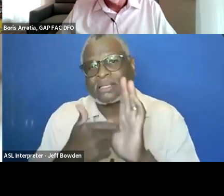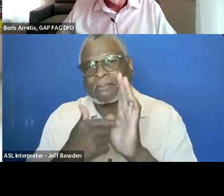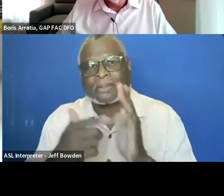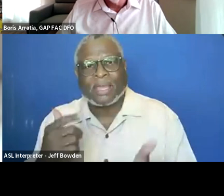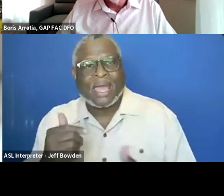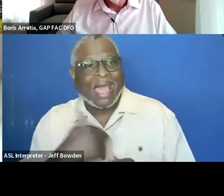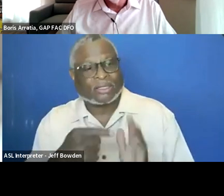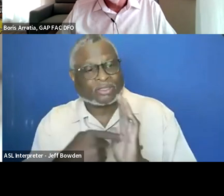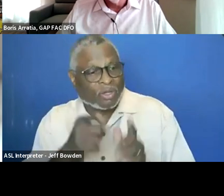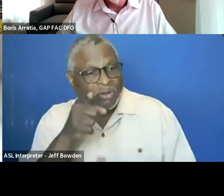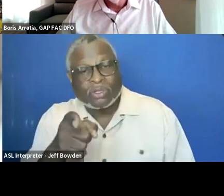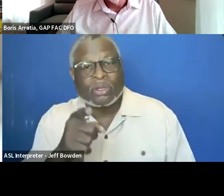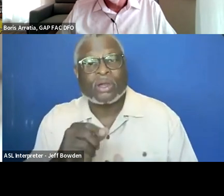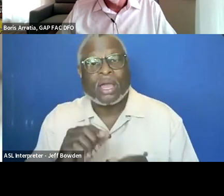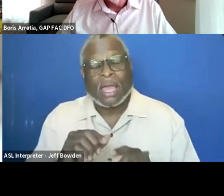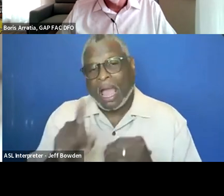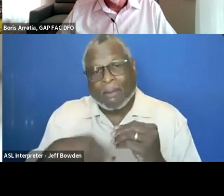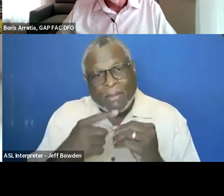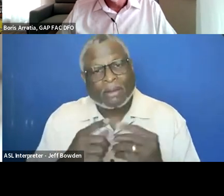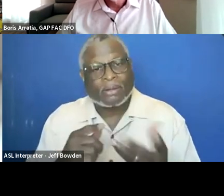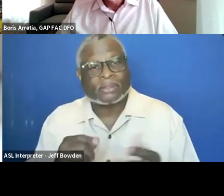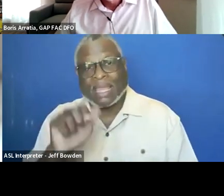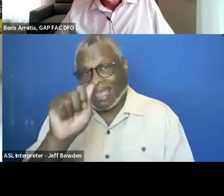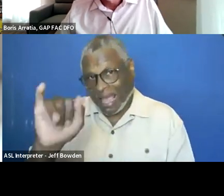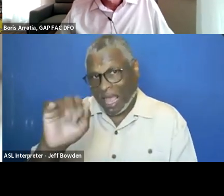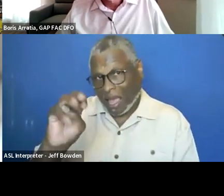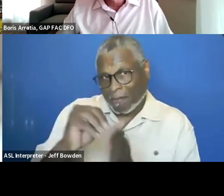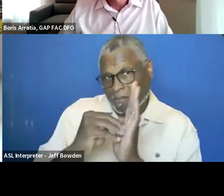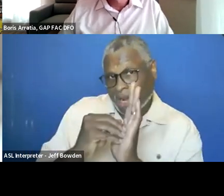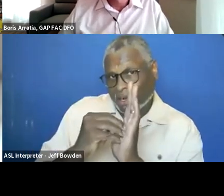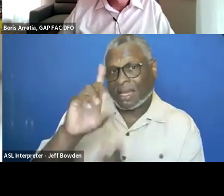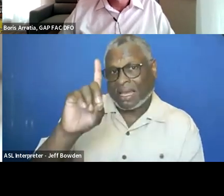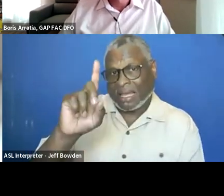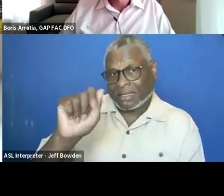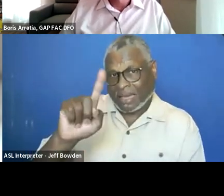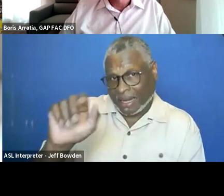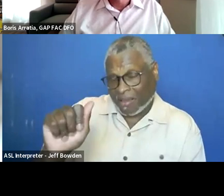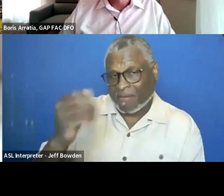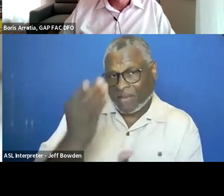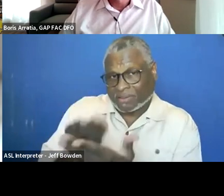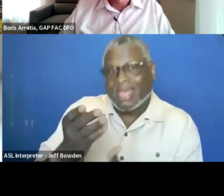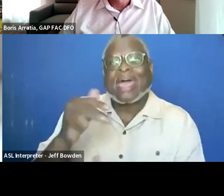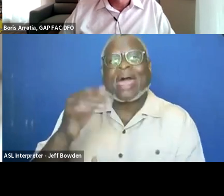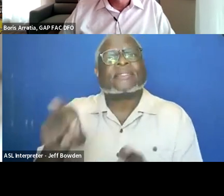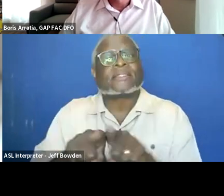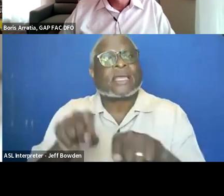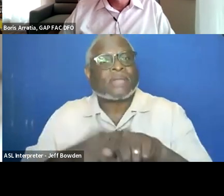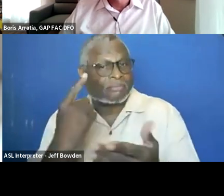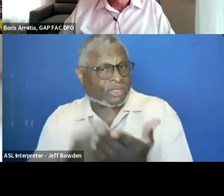I can show you a few slides about the AI model for data validation, and it does discuss like the families of PSC codes.